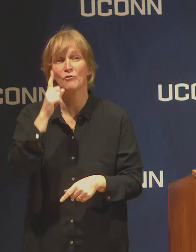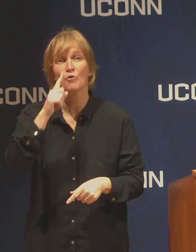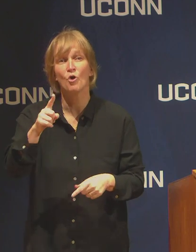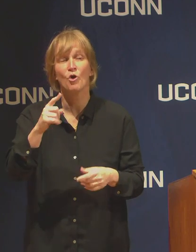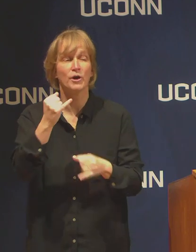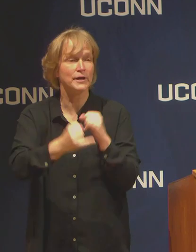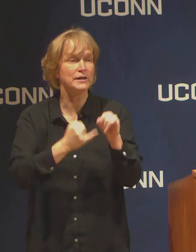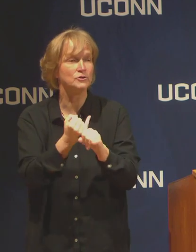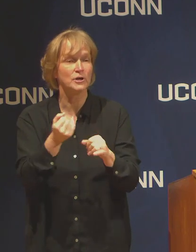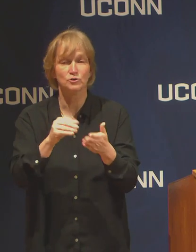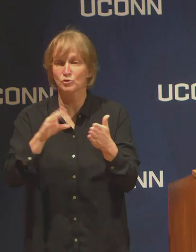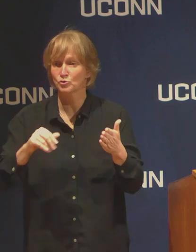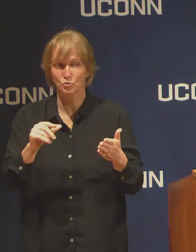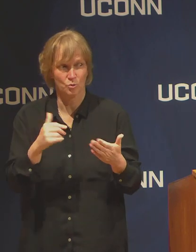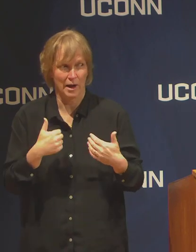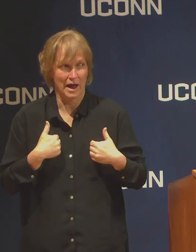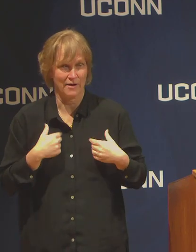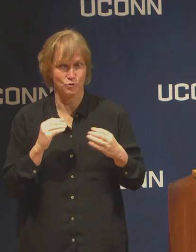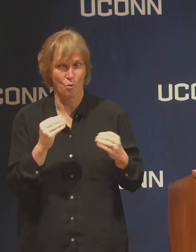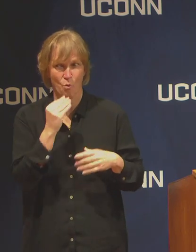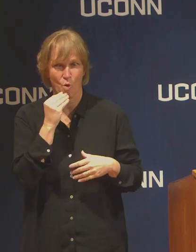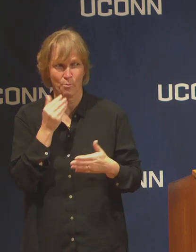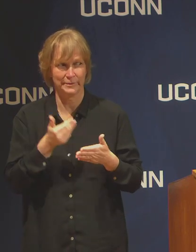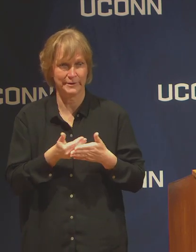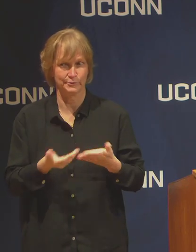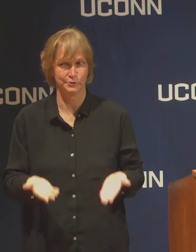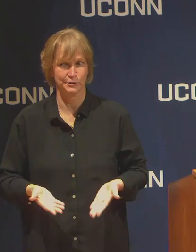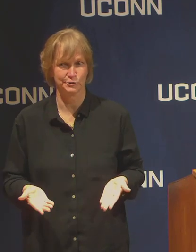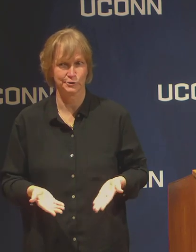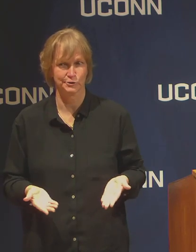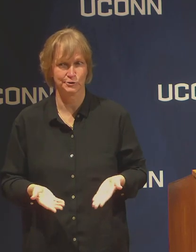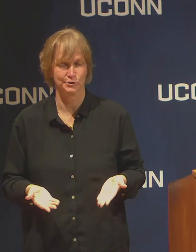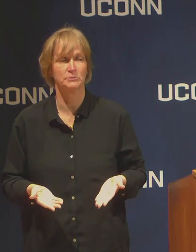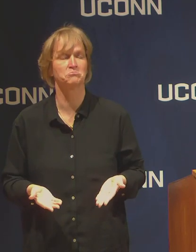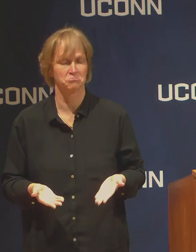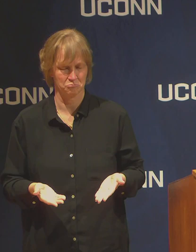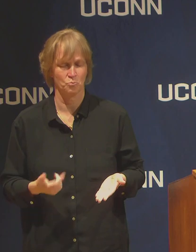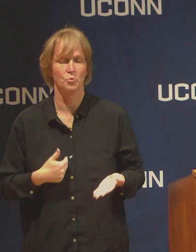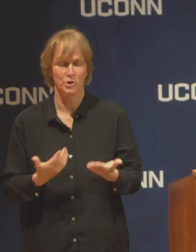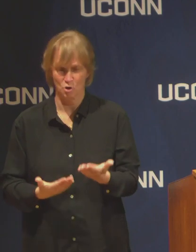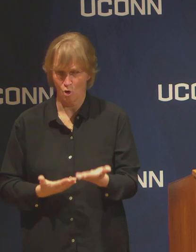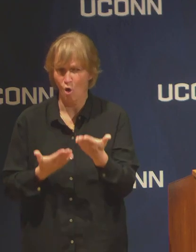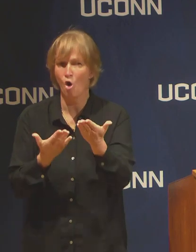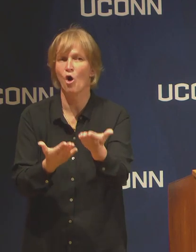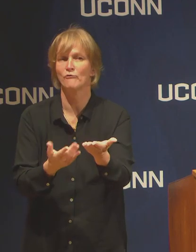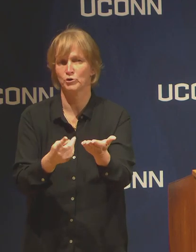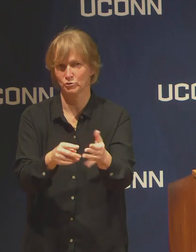don't have a home close to UCONN Storrs, we will offer you extended housing on campus.